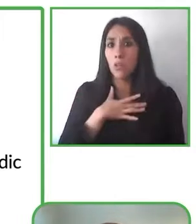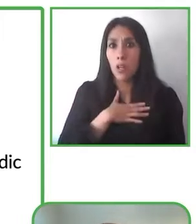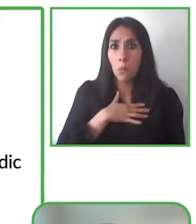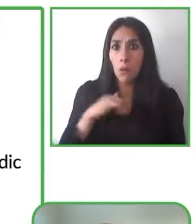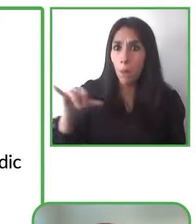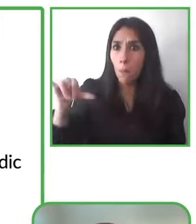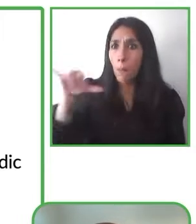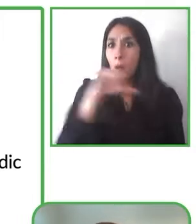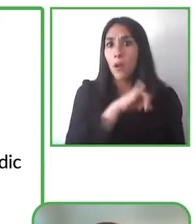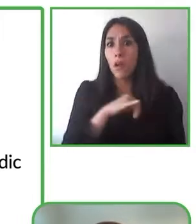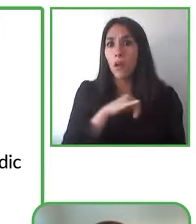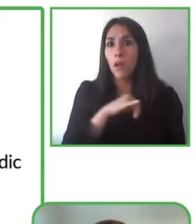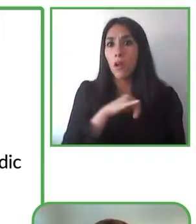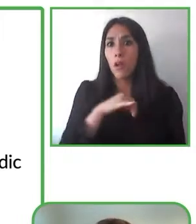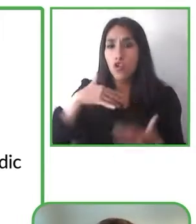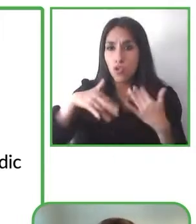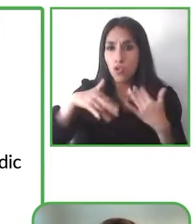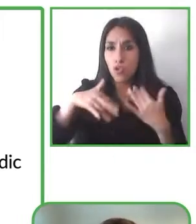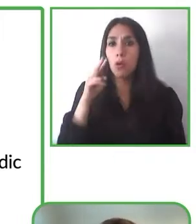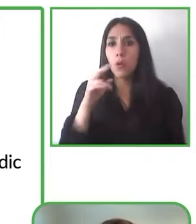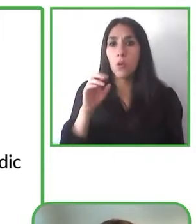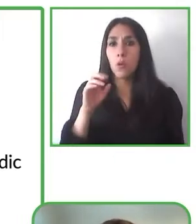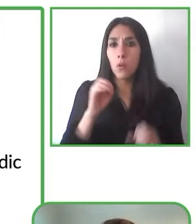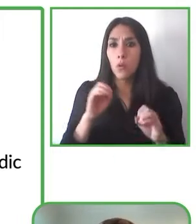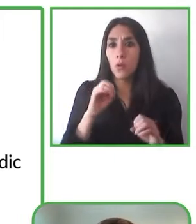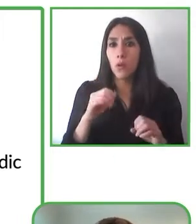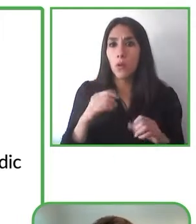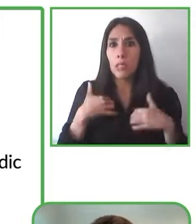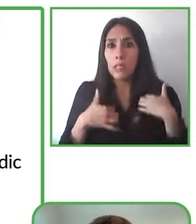you just find the movie that you're about to watch and then it synchronizes automatically.